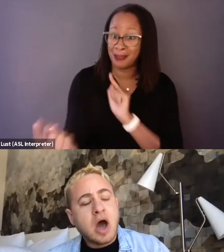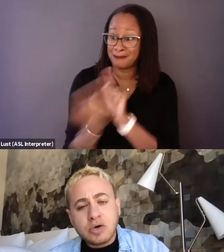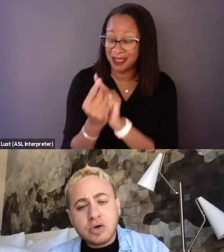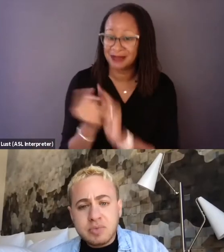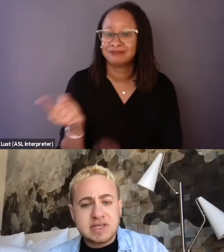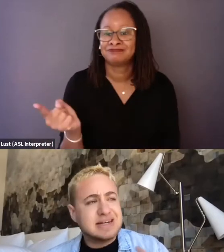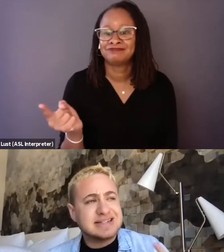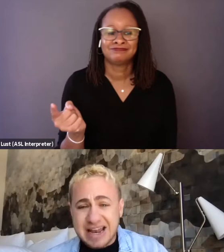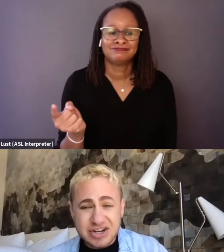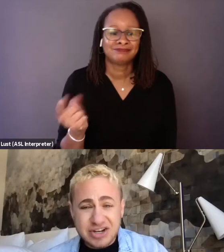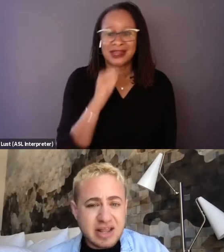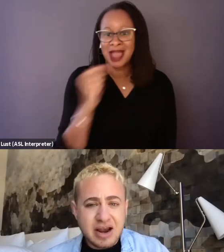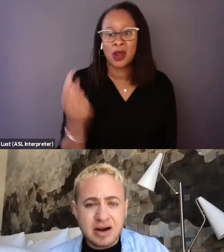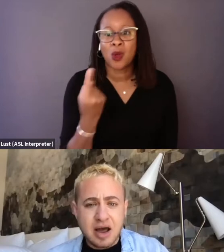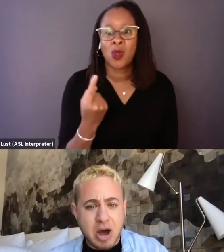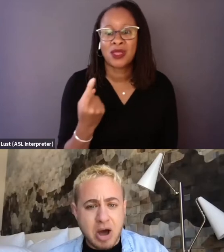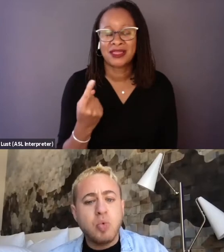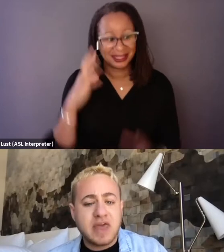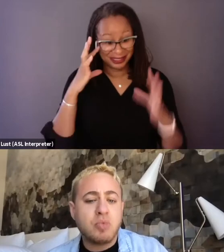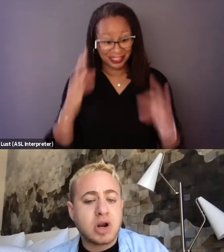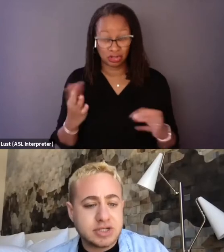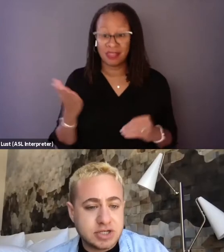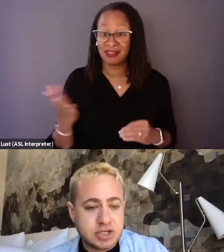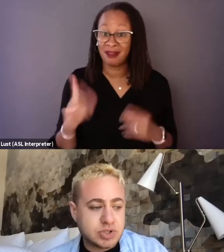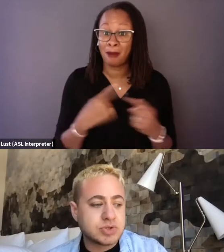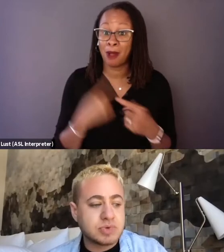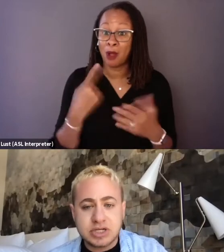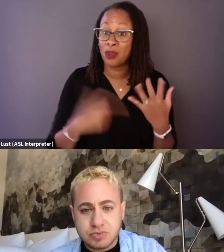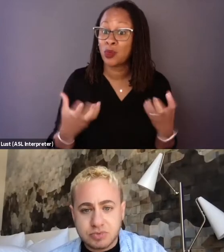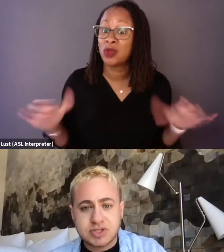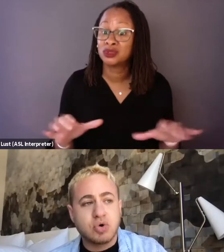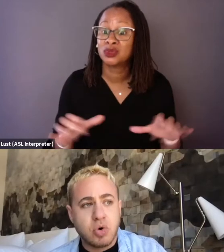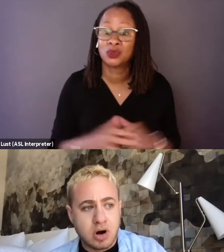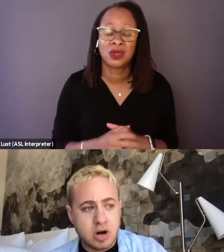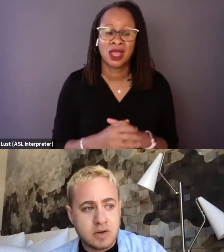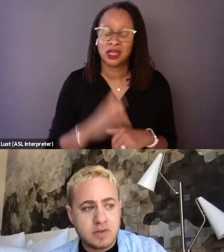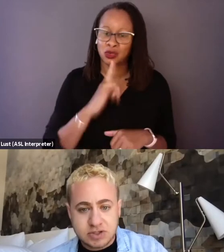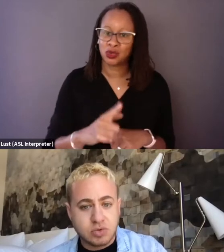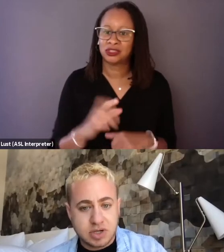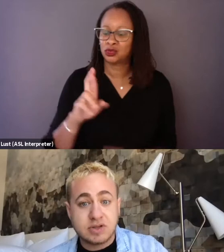not only was the intention there about what they wanted to do, which was really to restore these stories